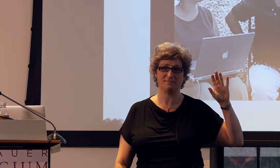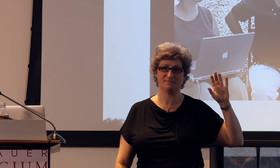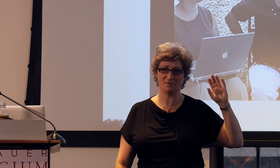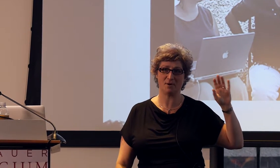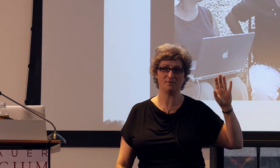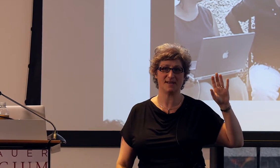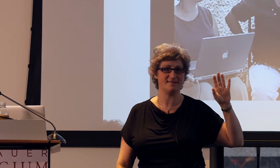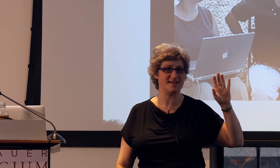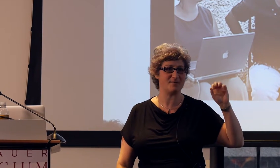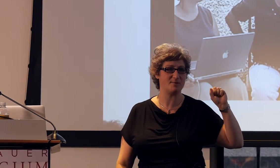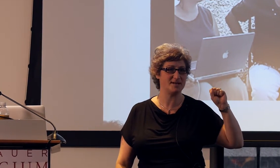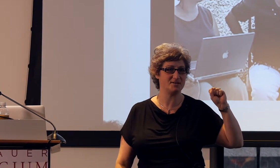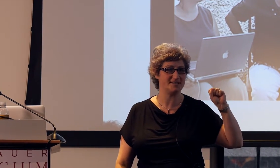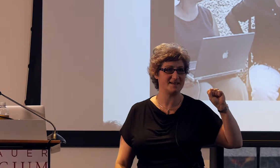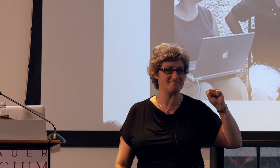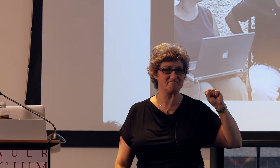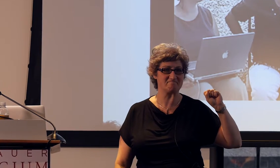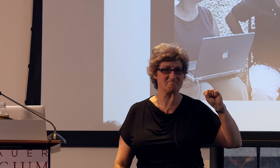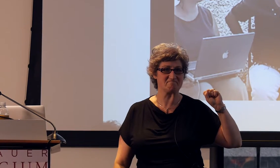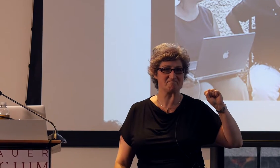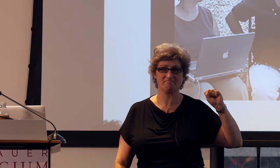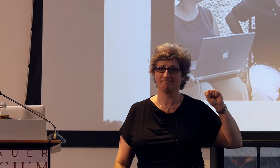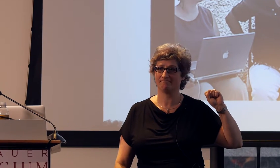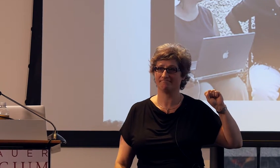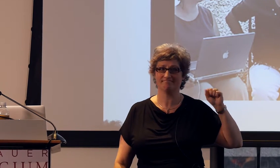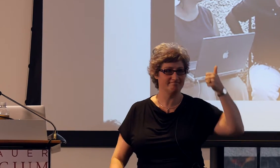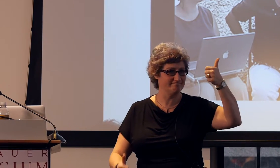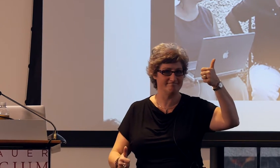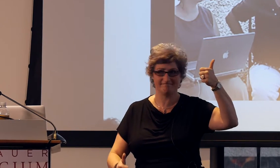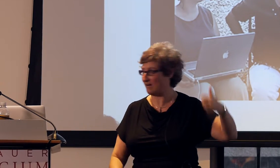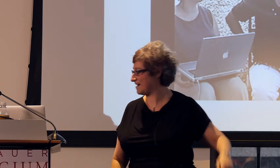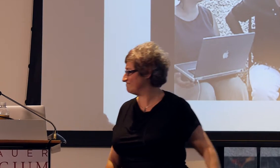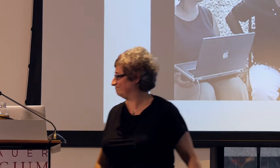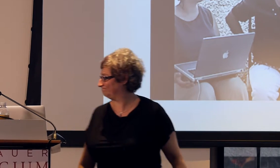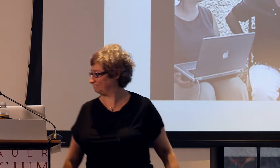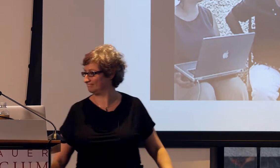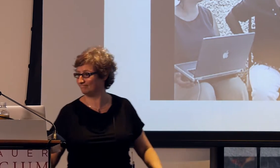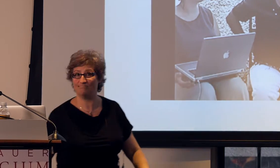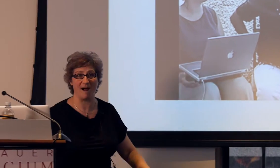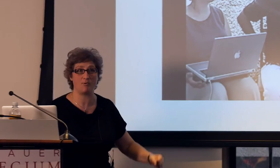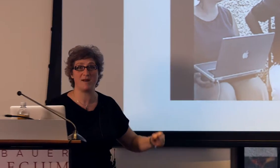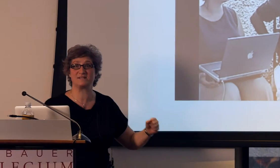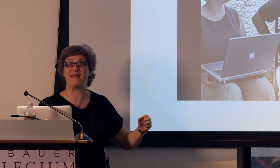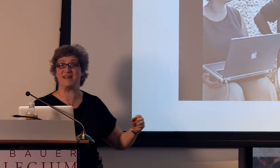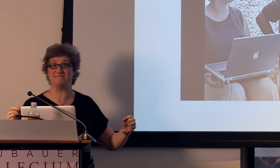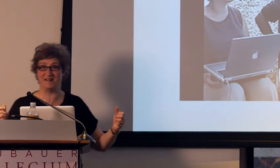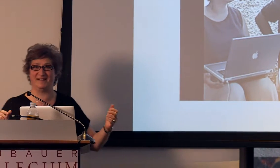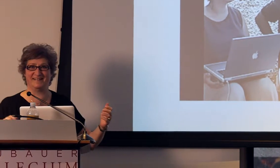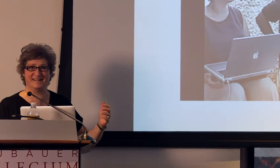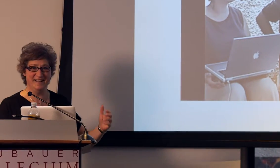who knows anything about what he just said? Alright. My point is made.